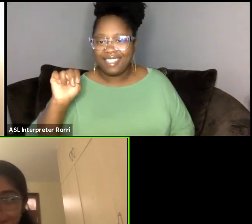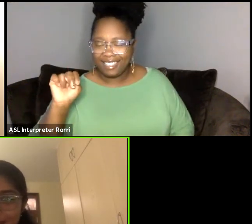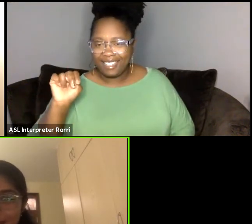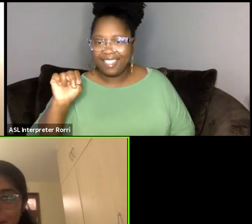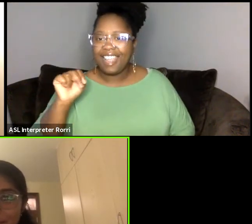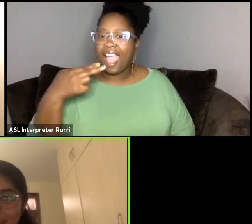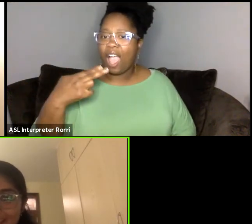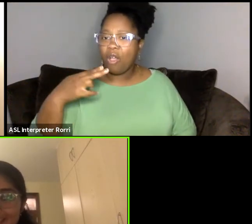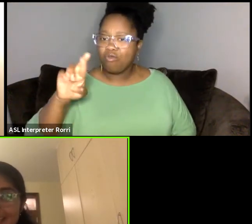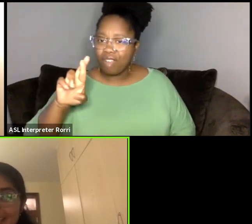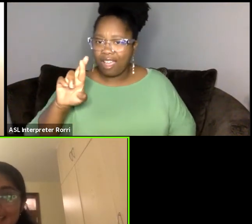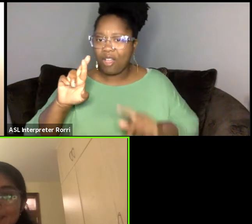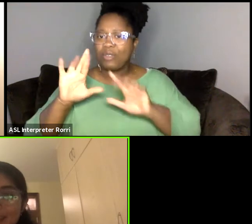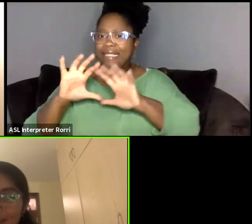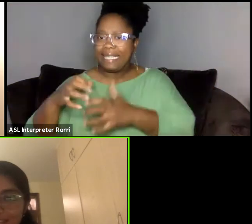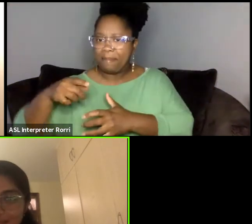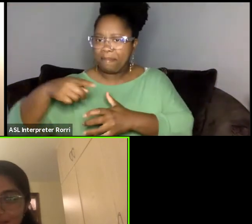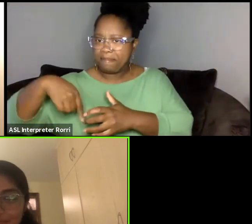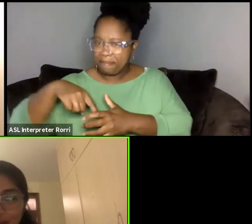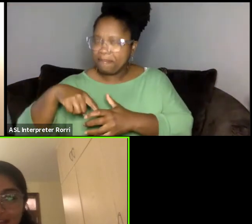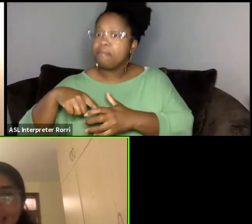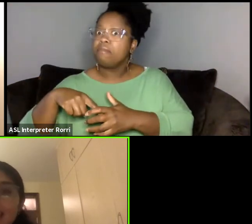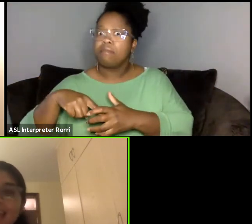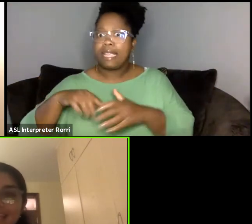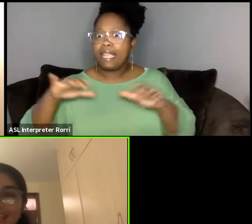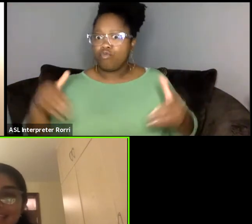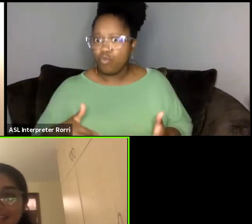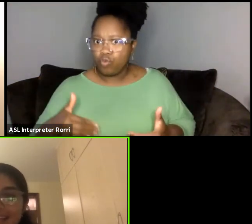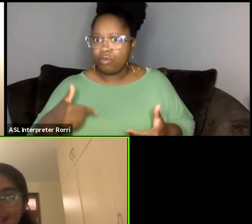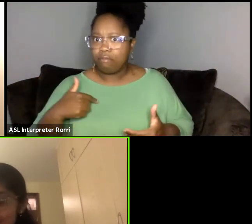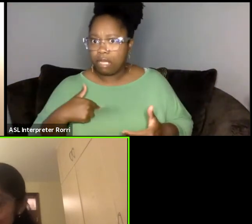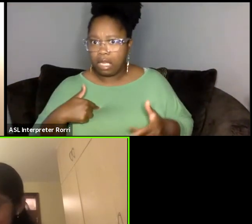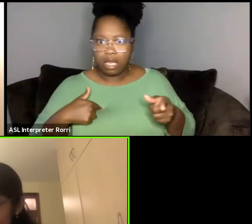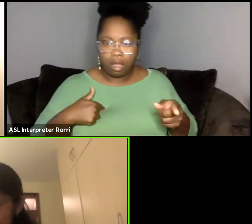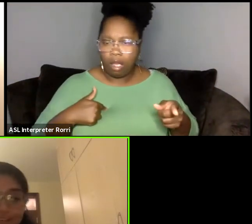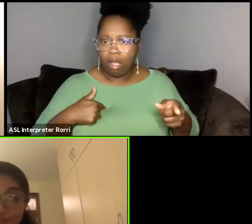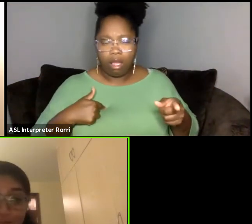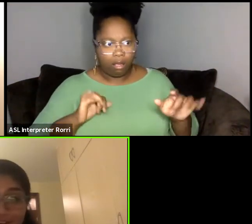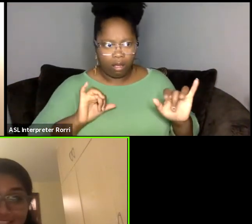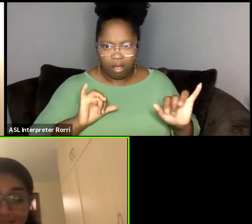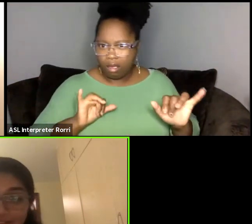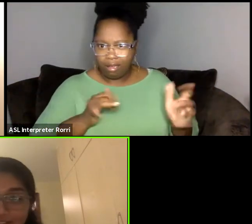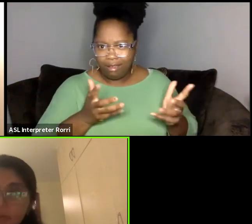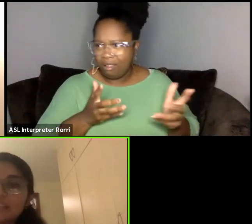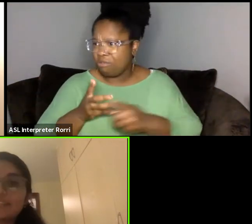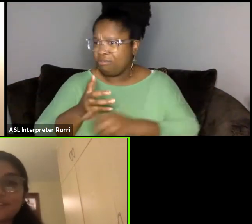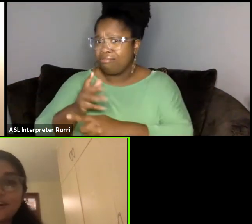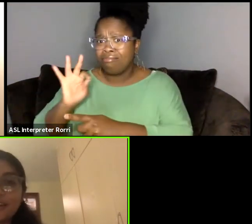who made the introduction between Monica and I. And it's, thank you so much, Dean, because sparks have flown